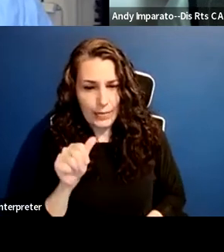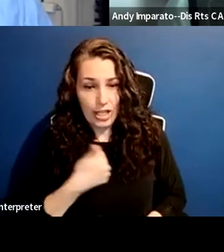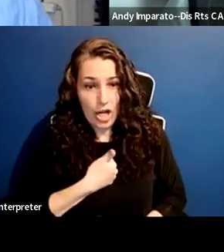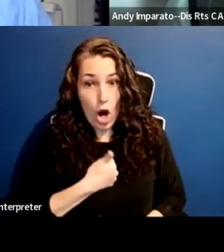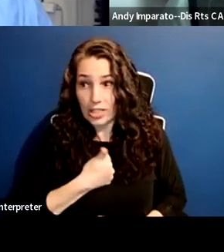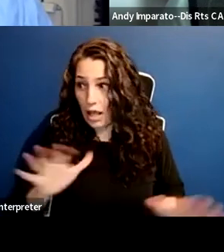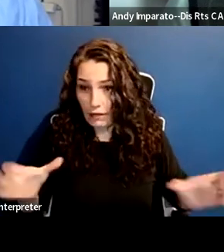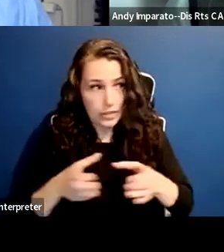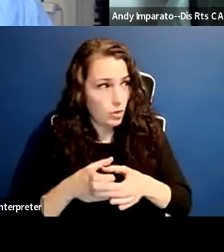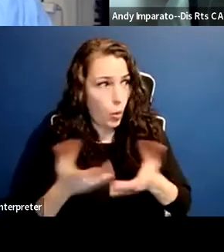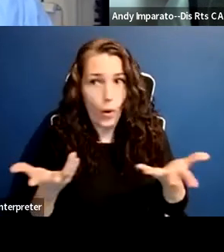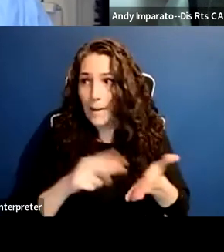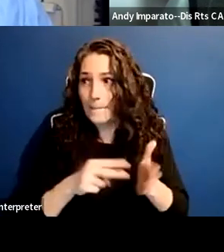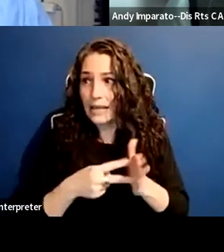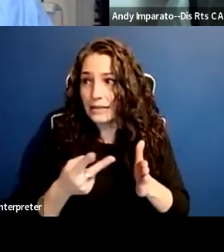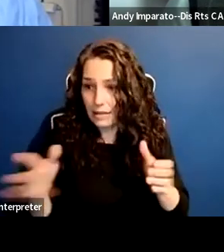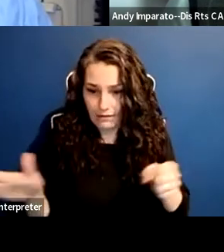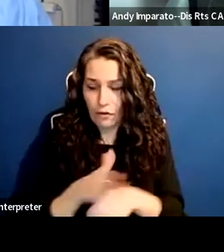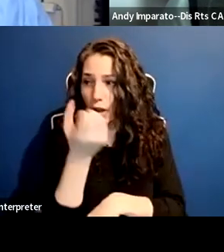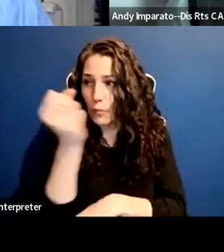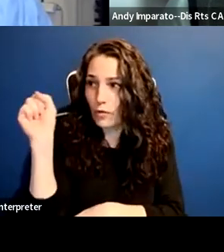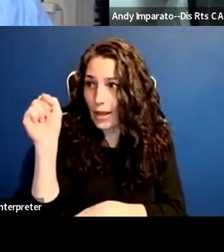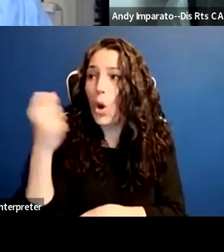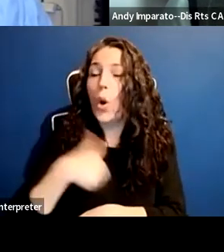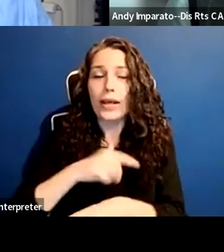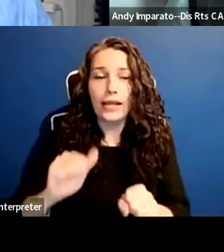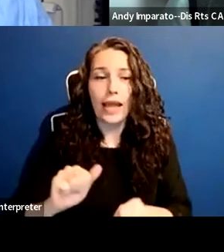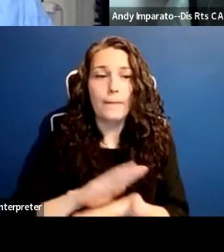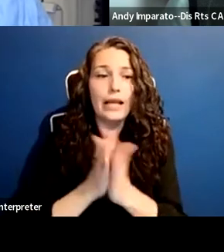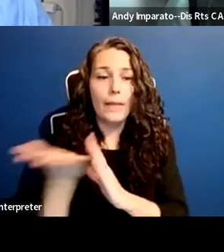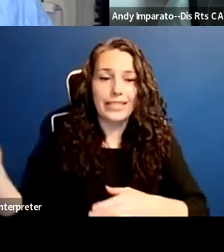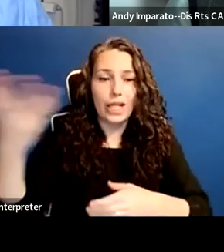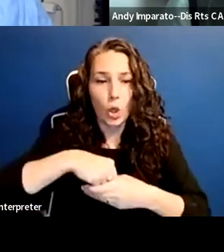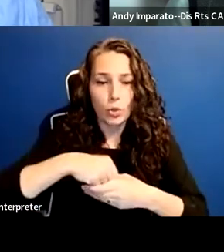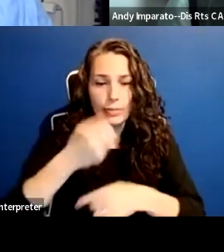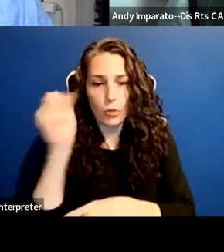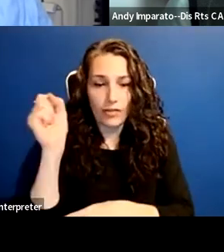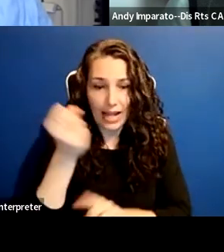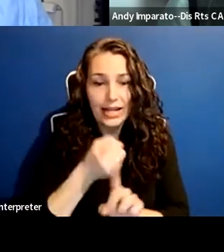we will be an inclusive movement that, as Judy said, is ever-expanding and every-growing.